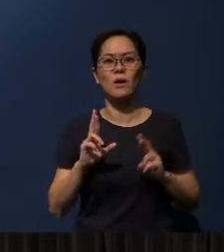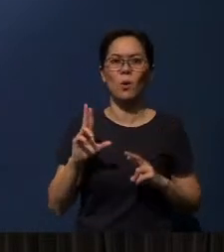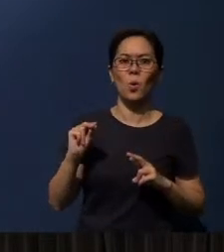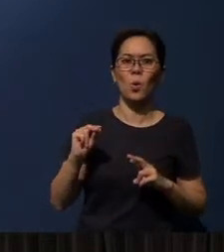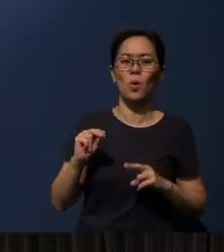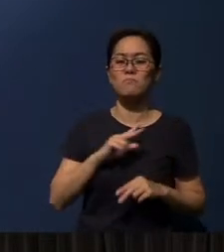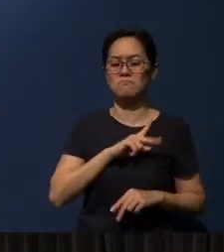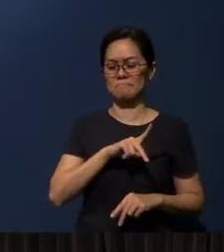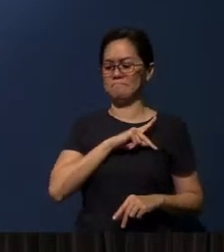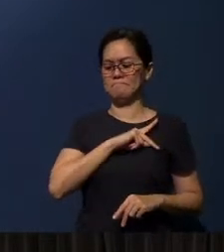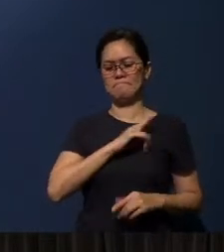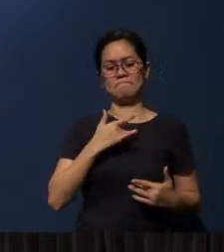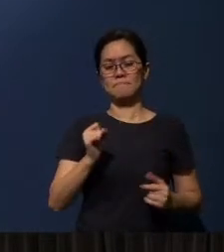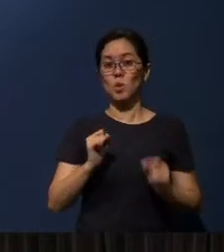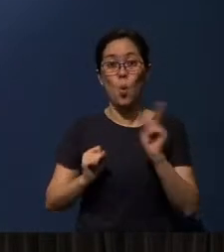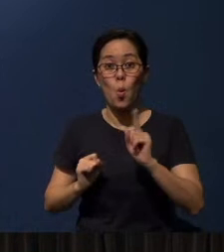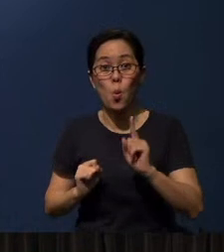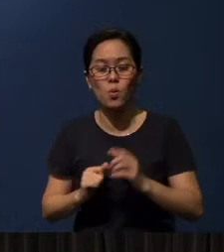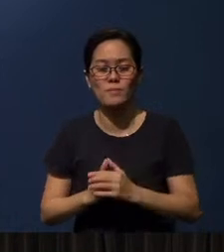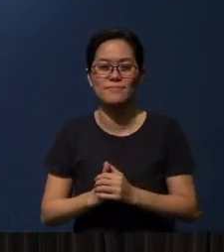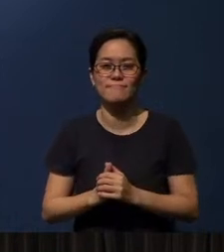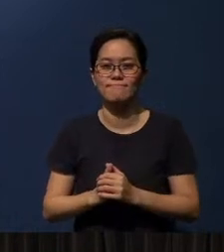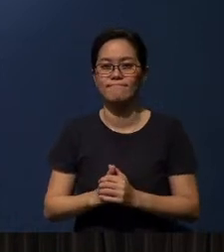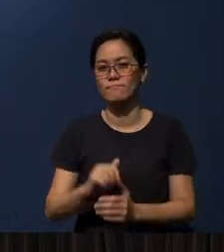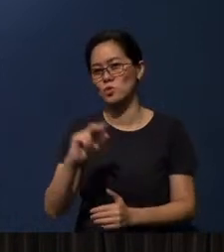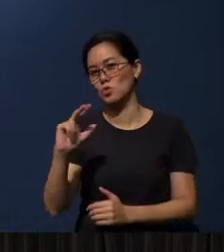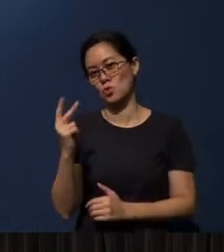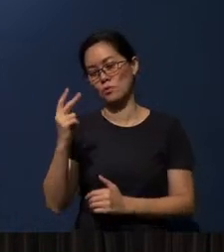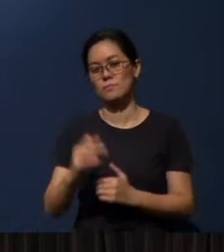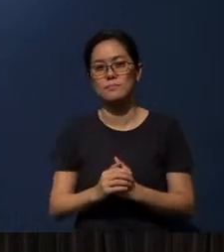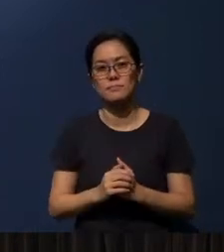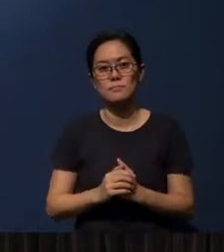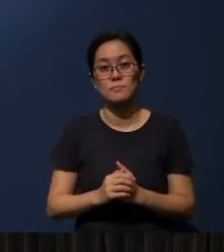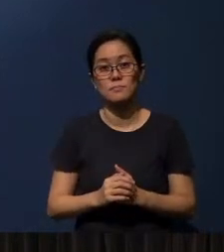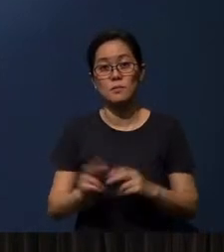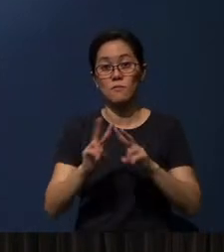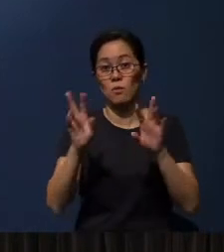Okay, now, (the) third thing about faith that is very important for us to learn is